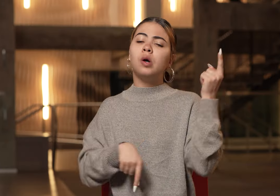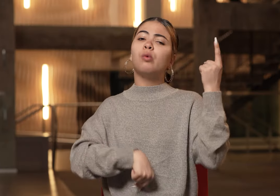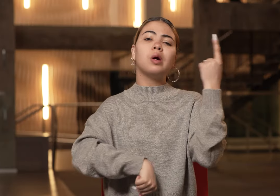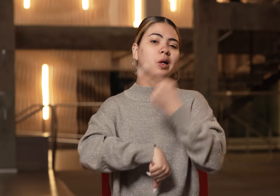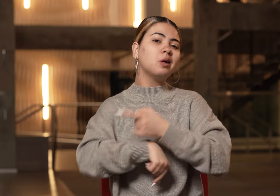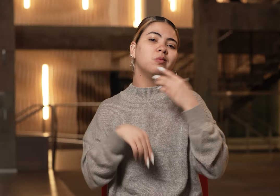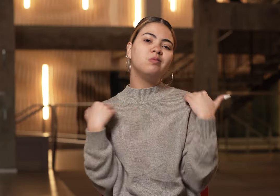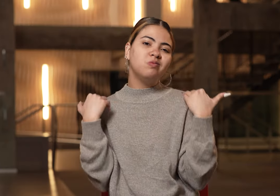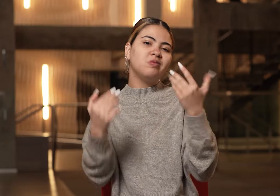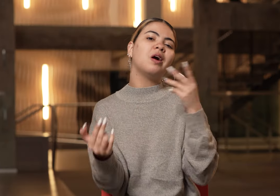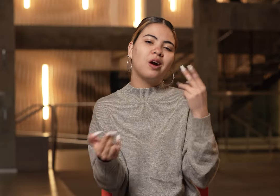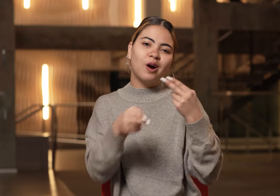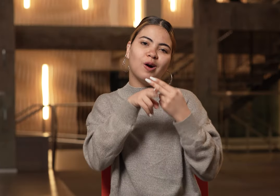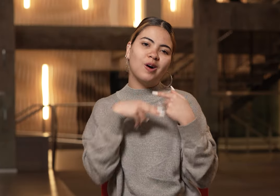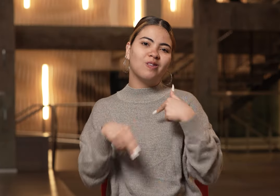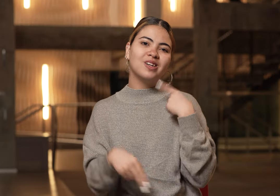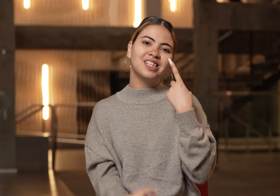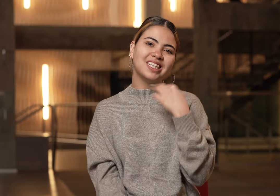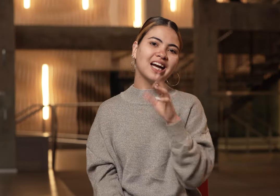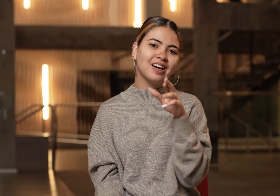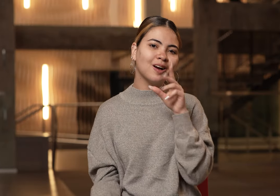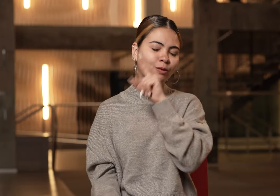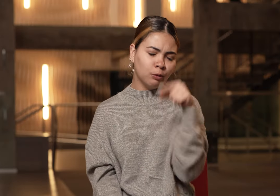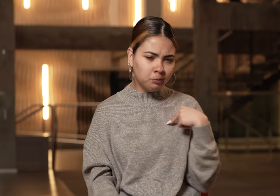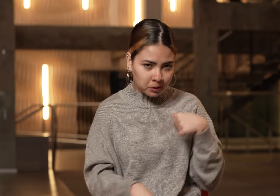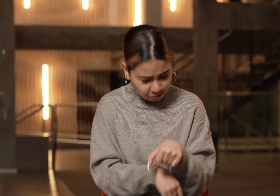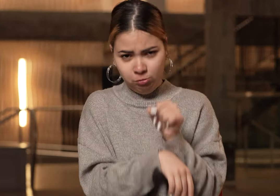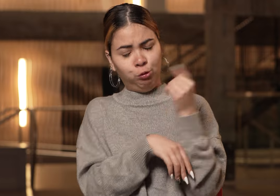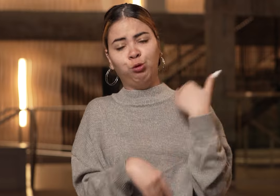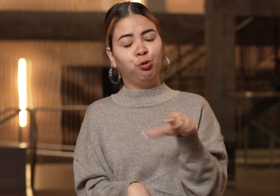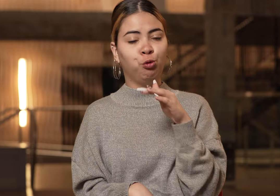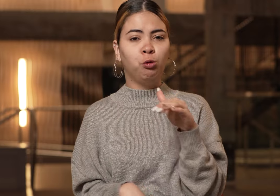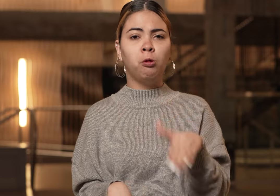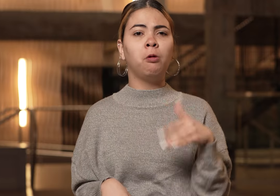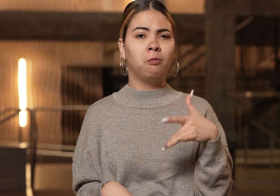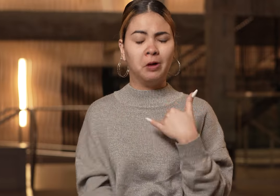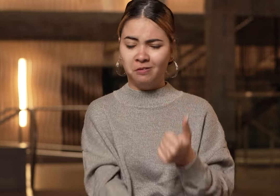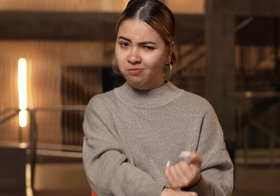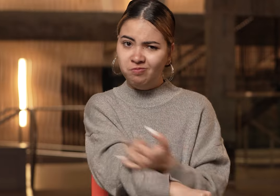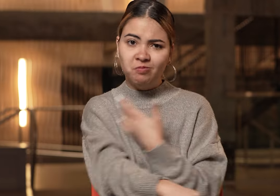One day he called me Dr. Cruz, I was taken aback by the statement. It gave me goosebumps